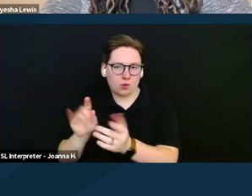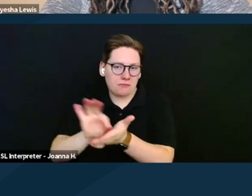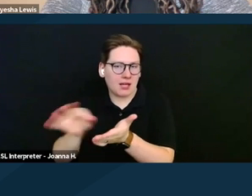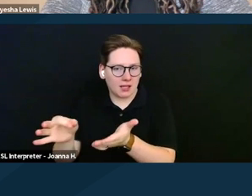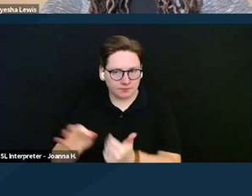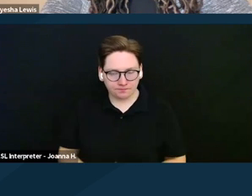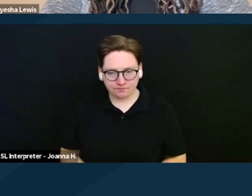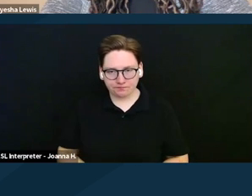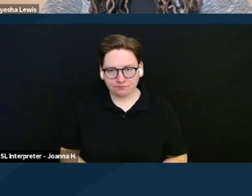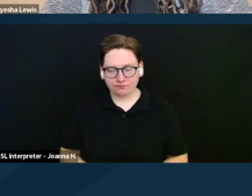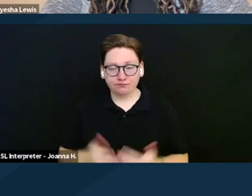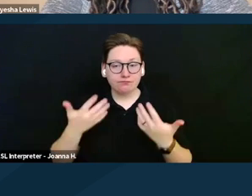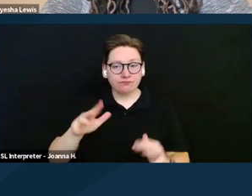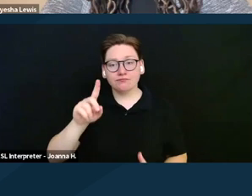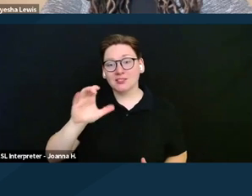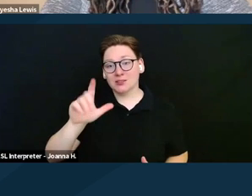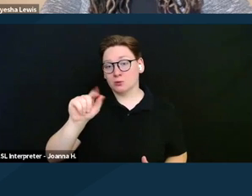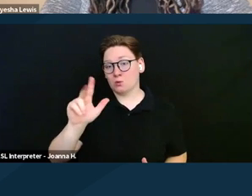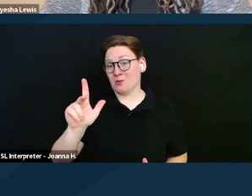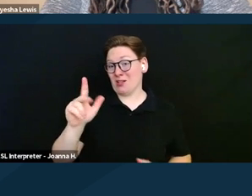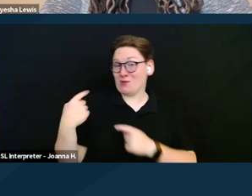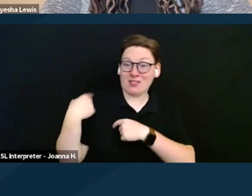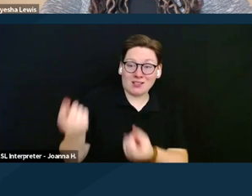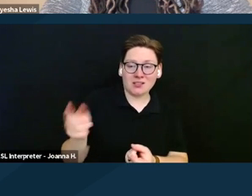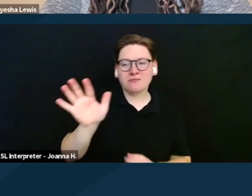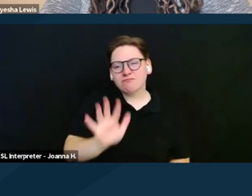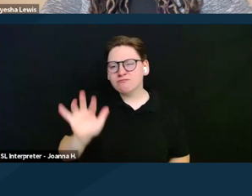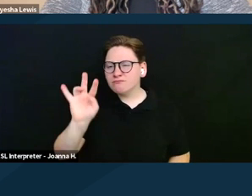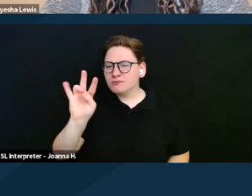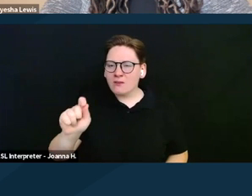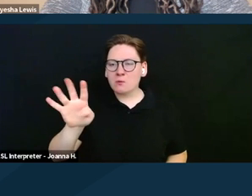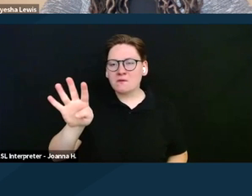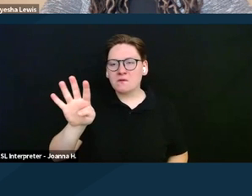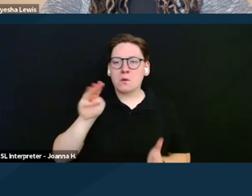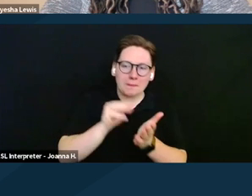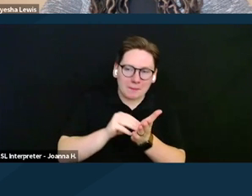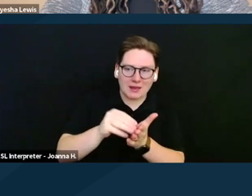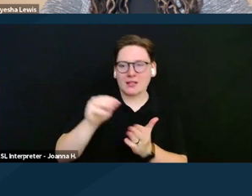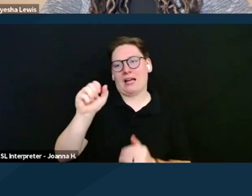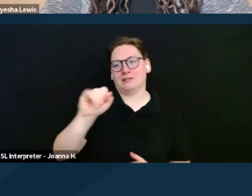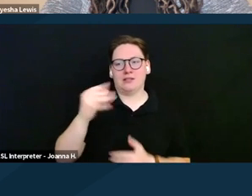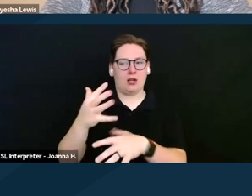As of December, 2023, there are approximately 7.4 million SSI recipients,